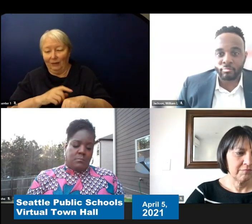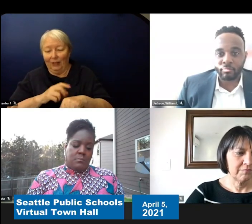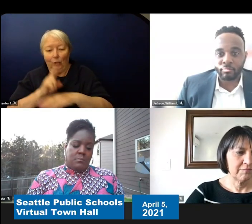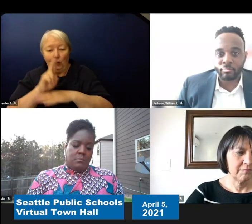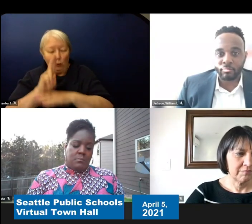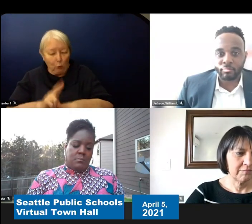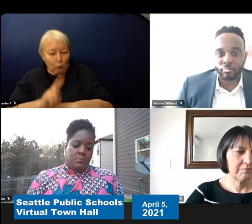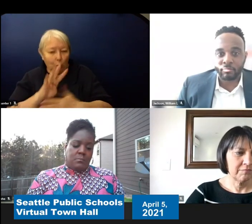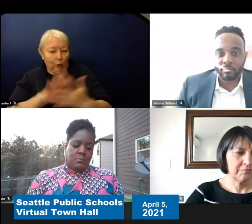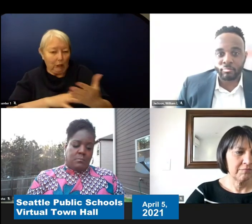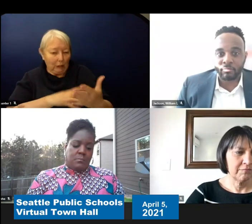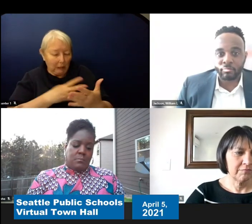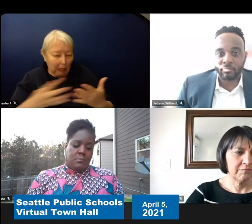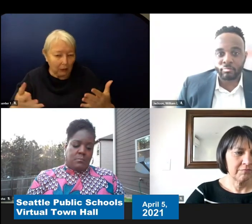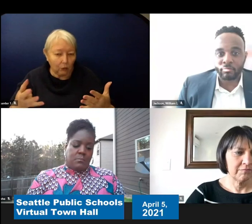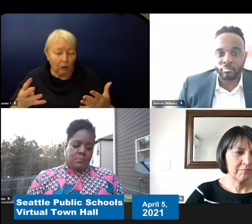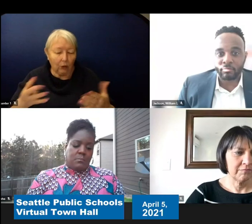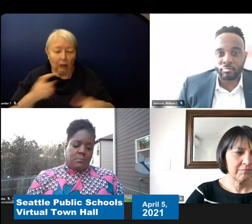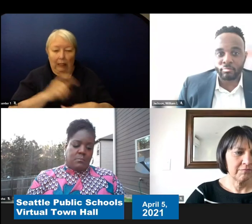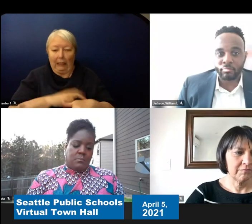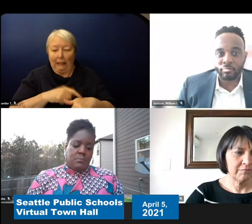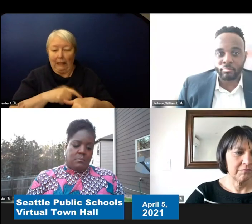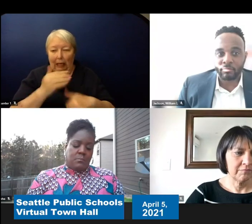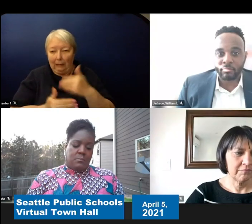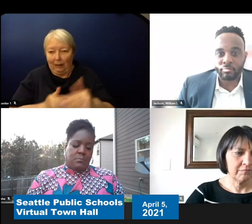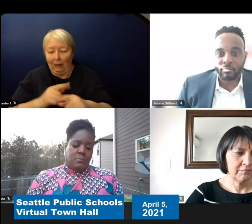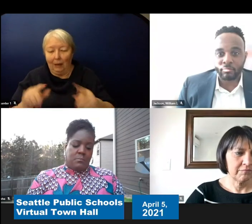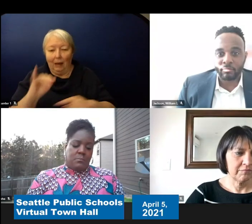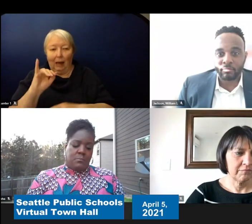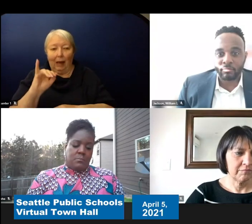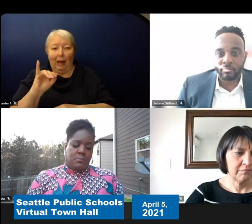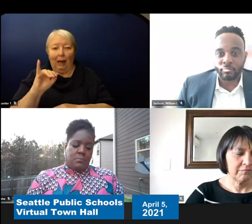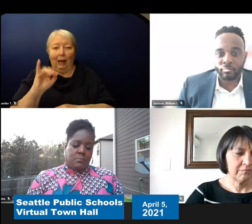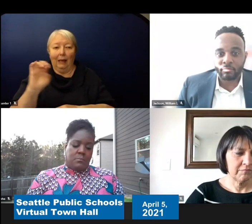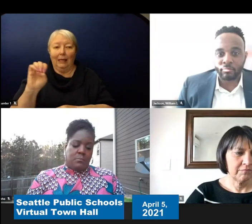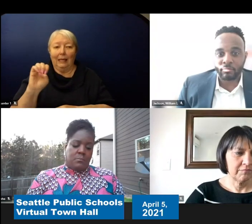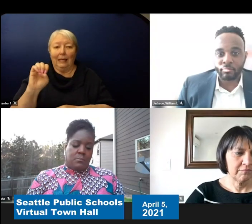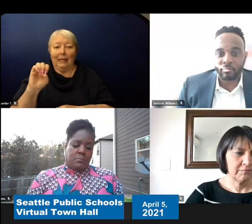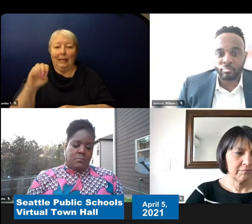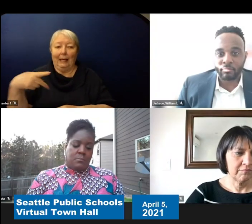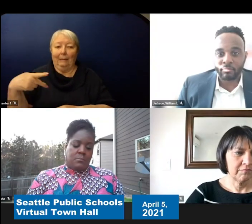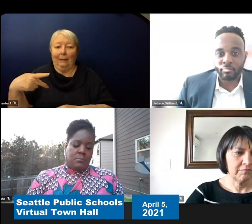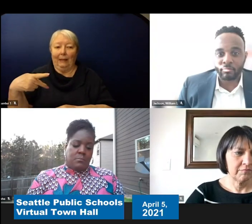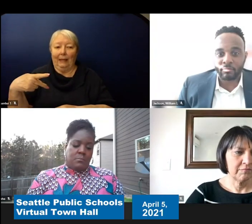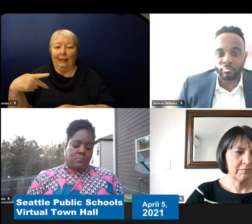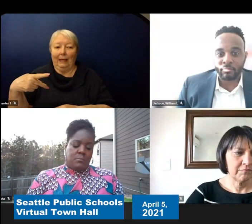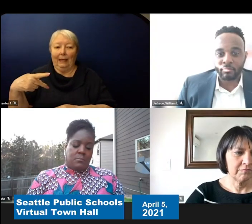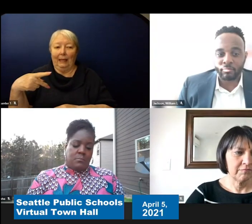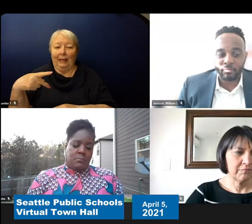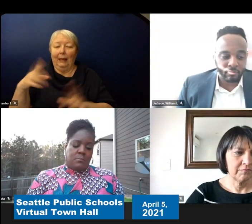But an IEP team meeting can be called at any time throughout the year on any day as long as they notify